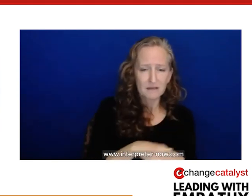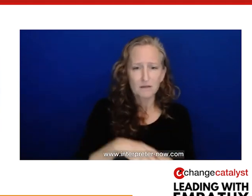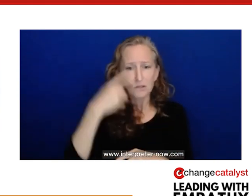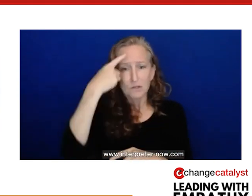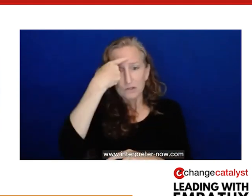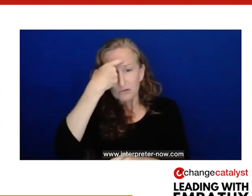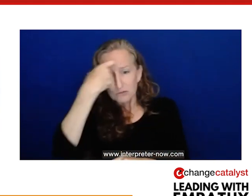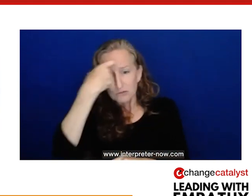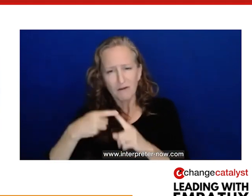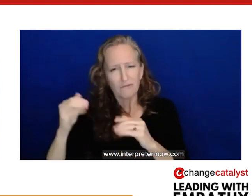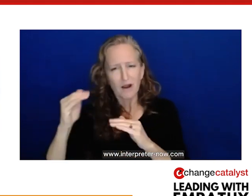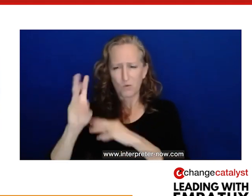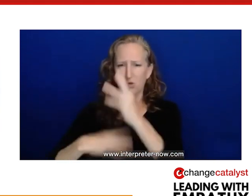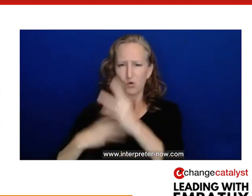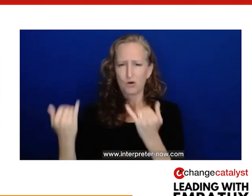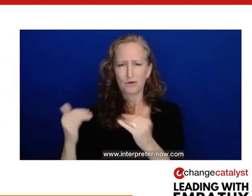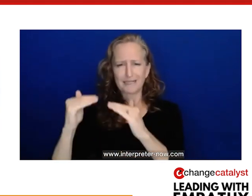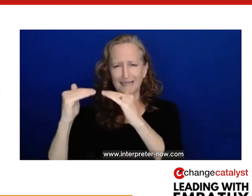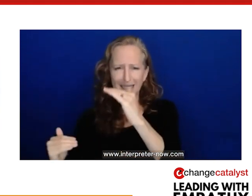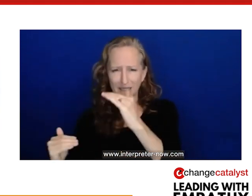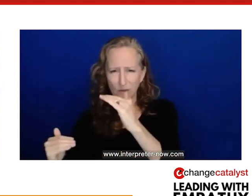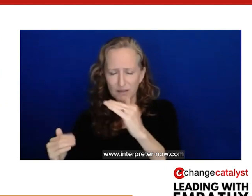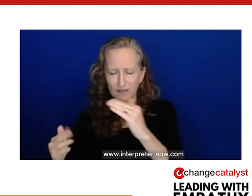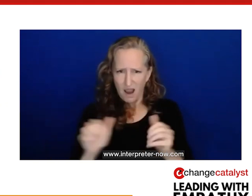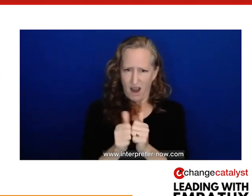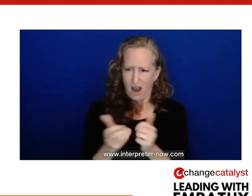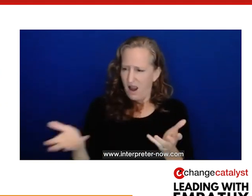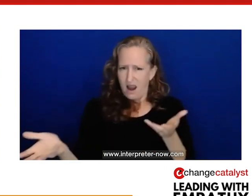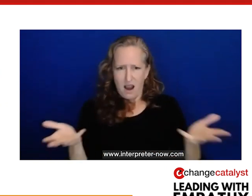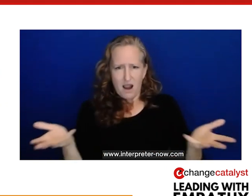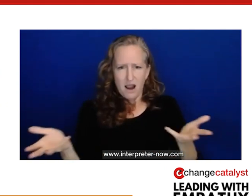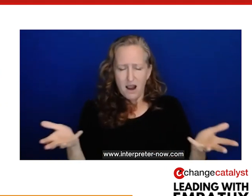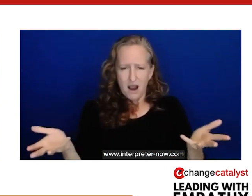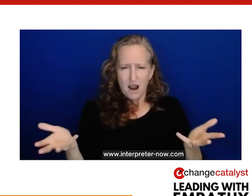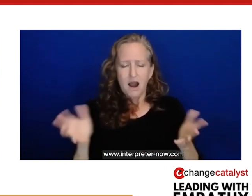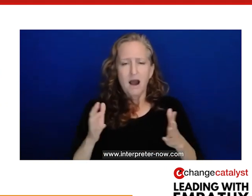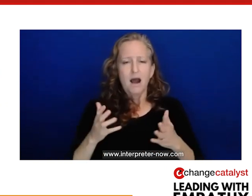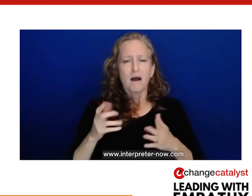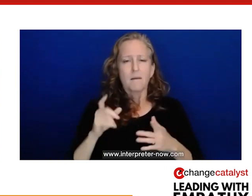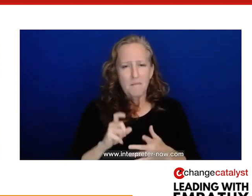and the trauma that comes from living in a divisive world? We have to be gentle with